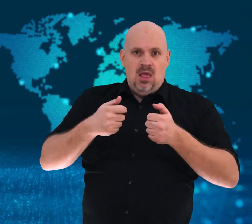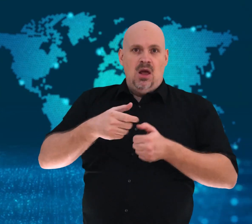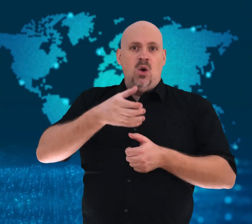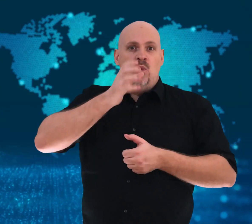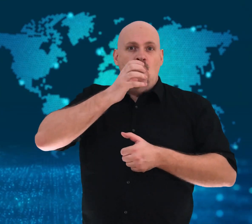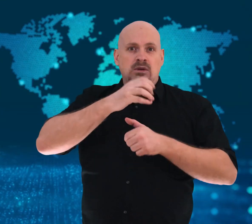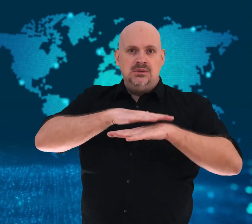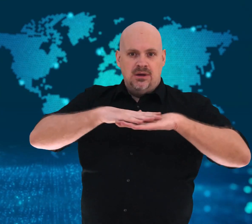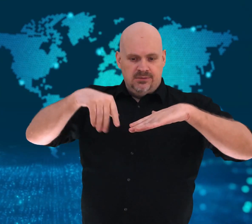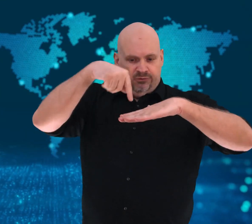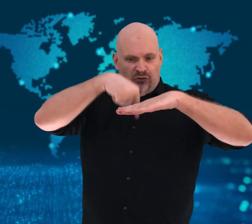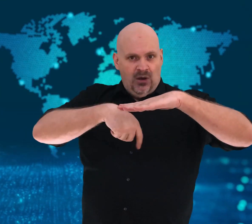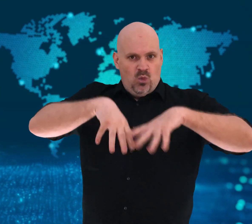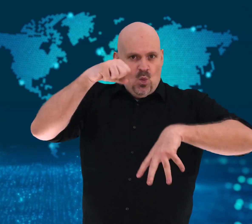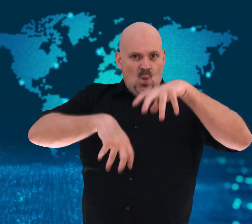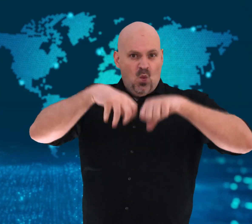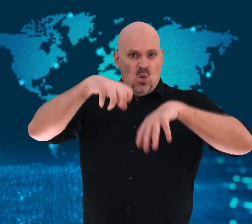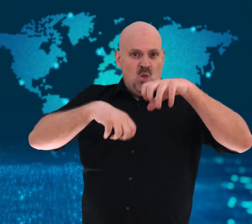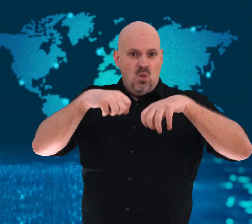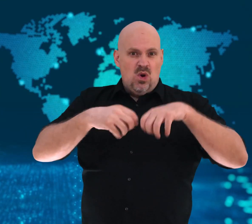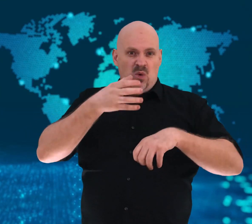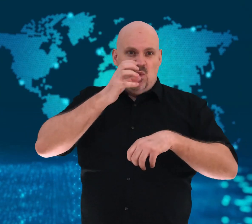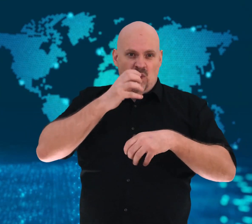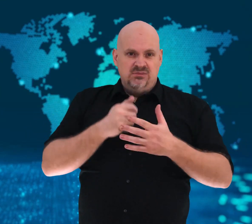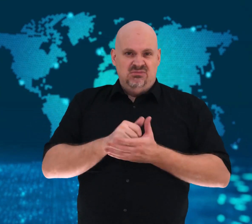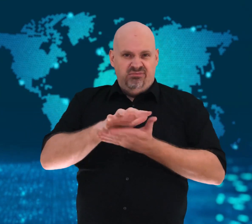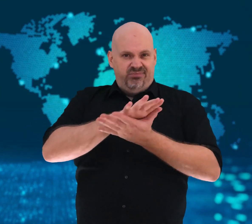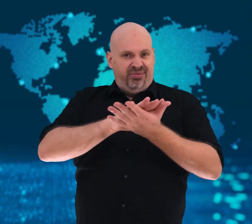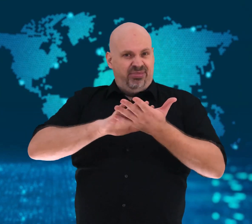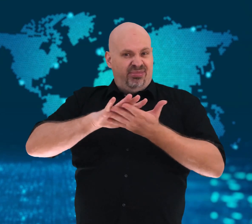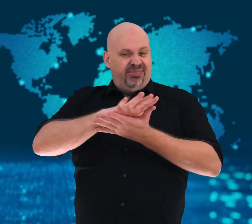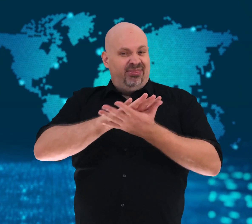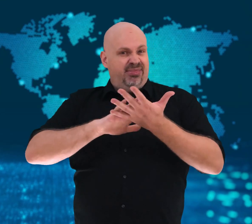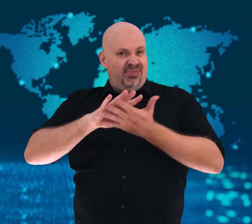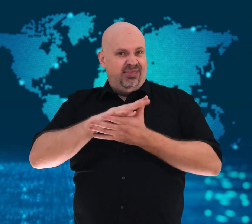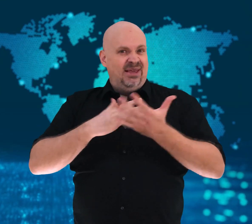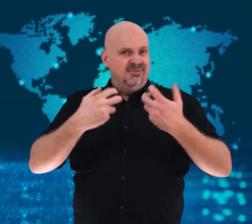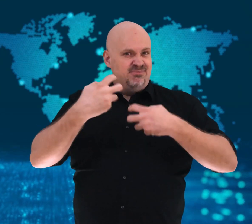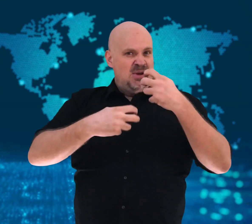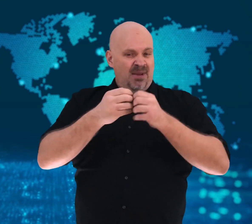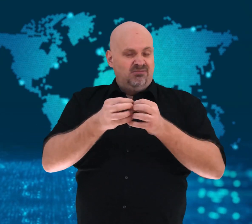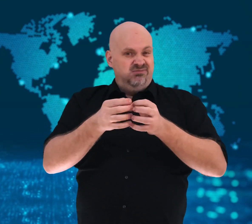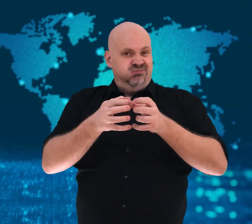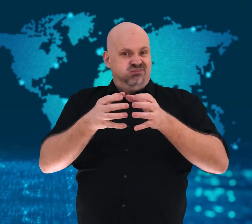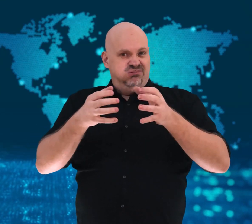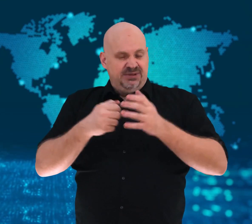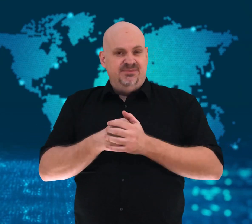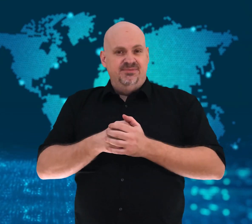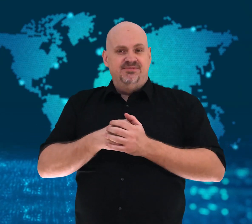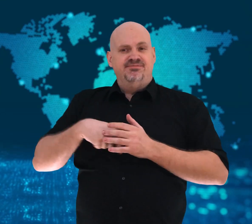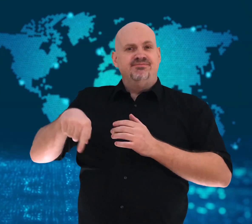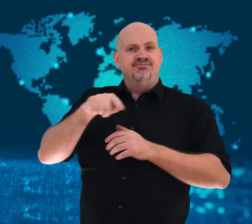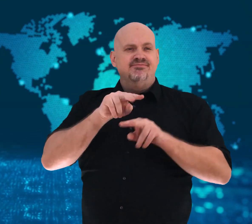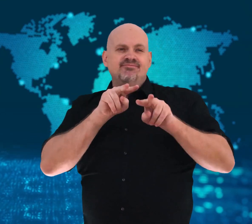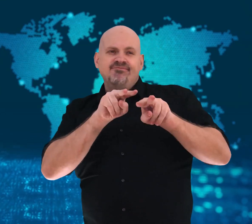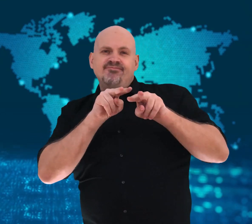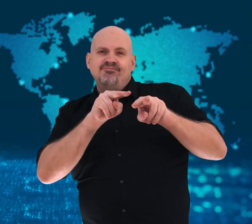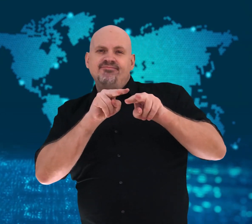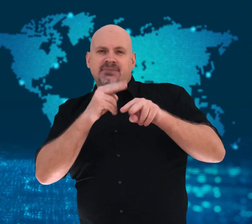Environmental experts have warned that the city could